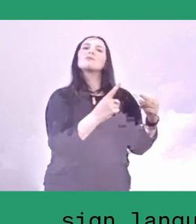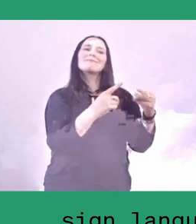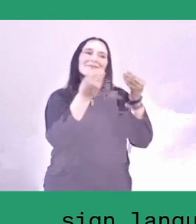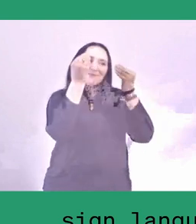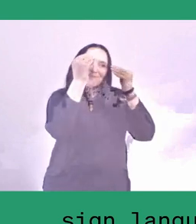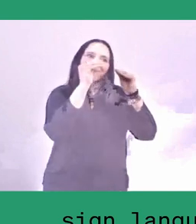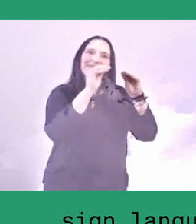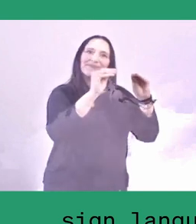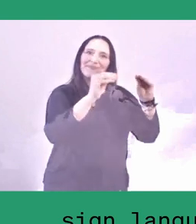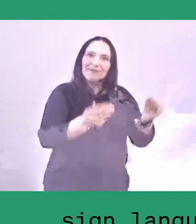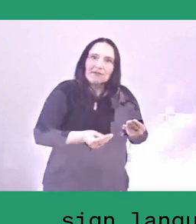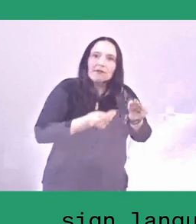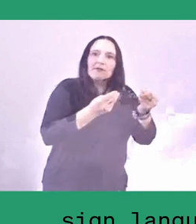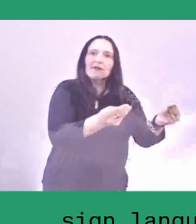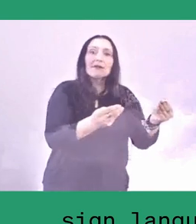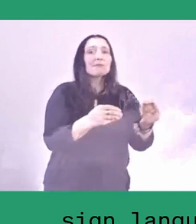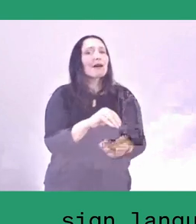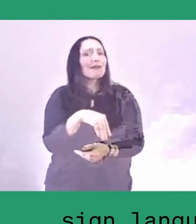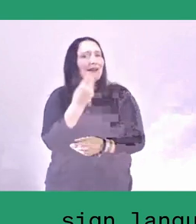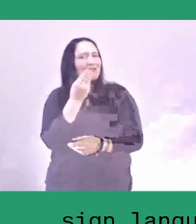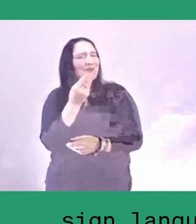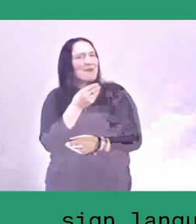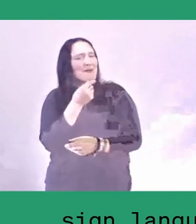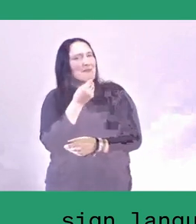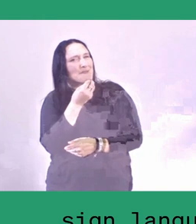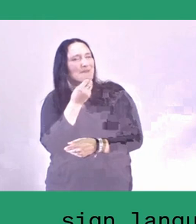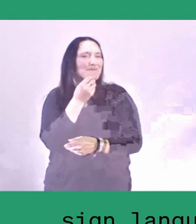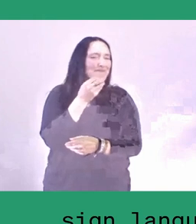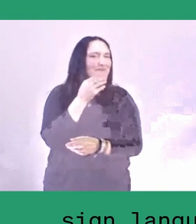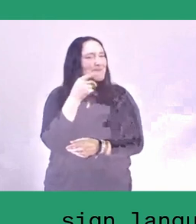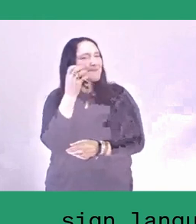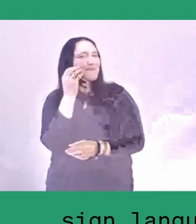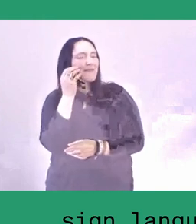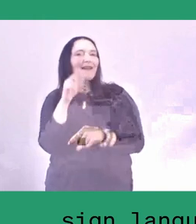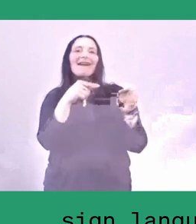So I'm curious about both the preservation